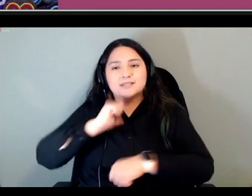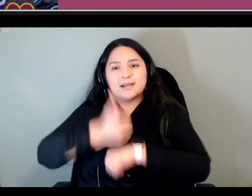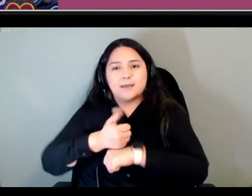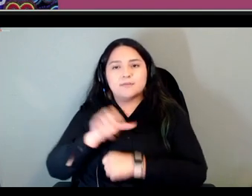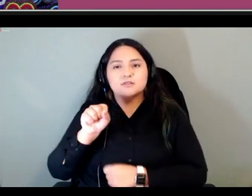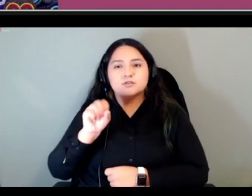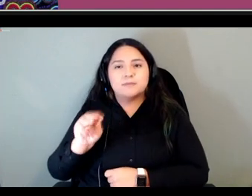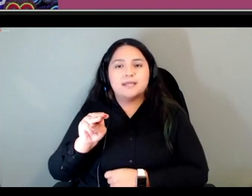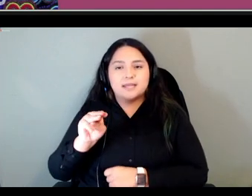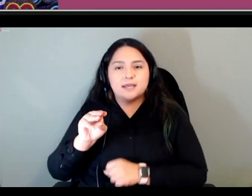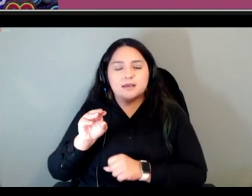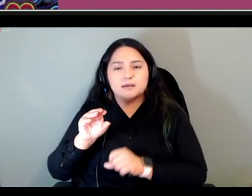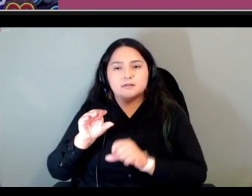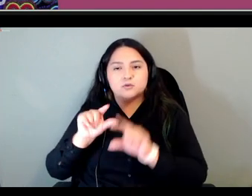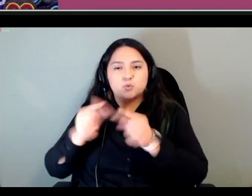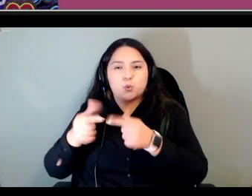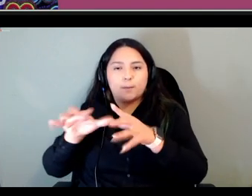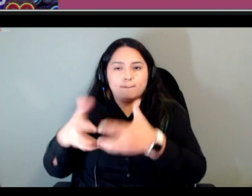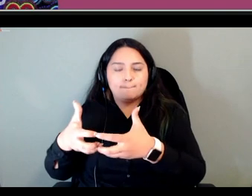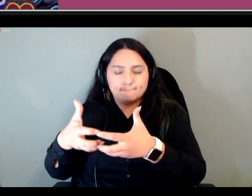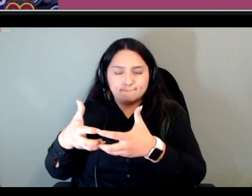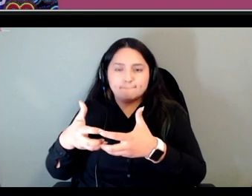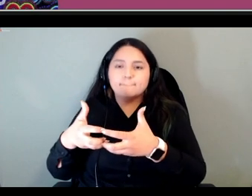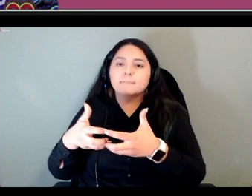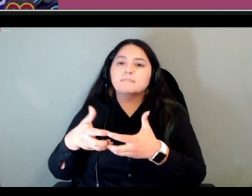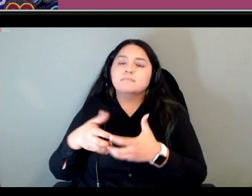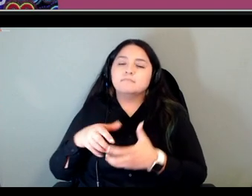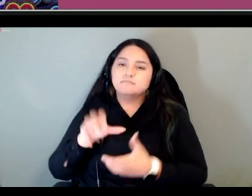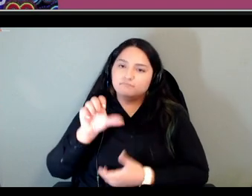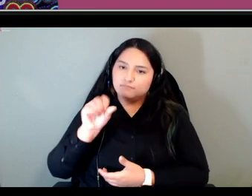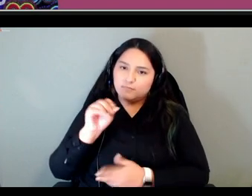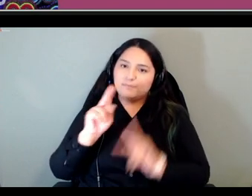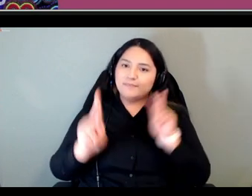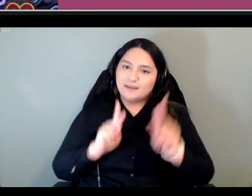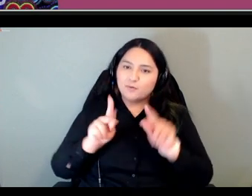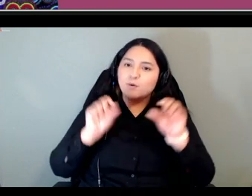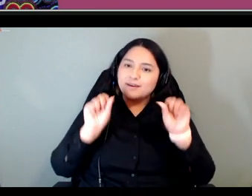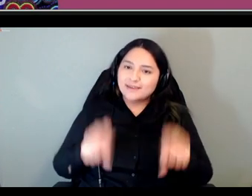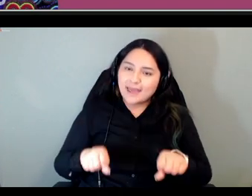was launched so that there would be a way for people to engage with each other their